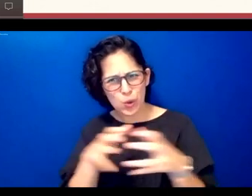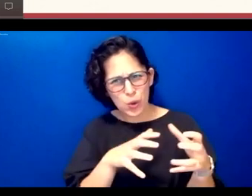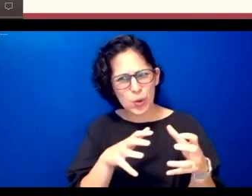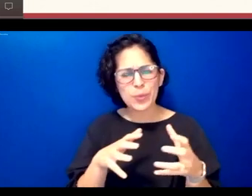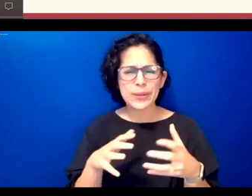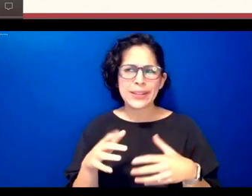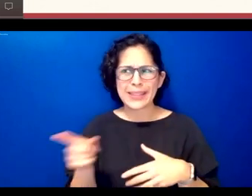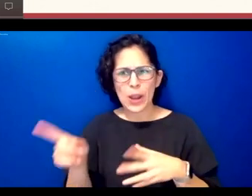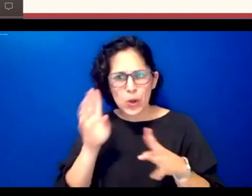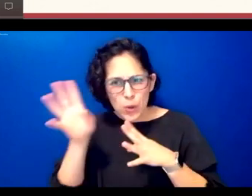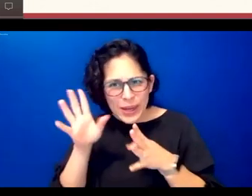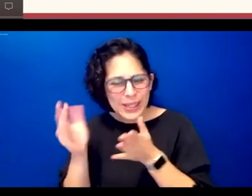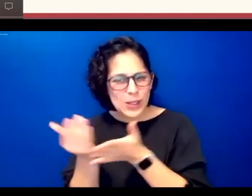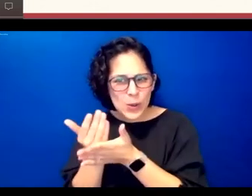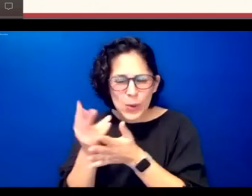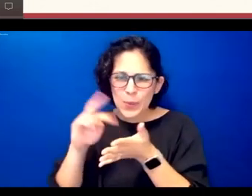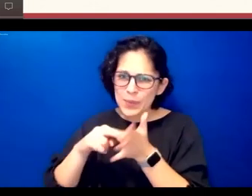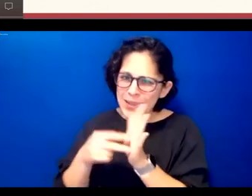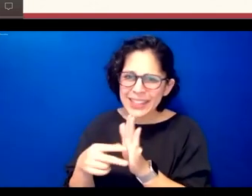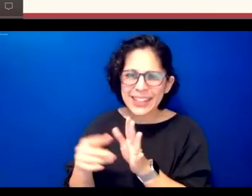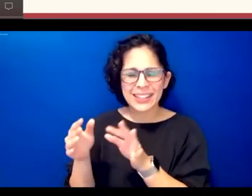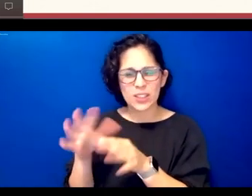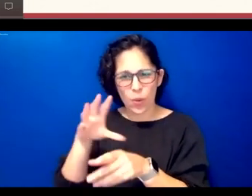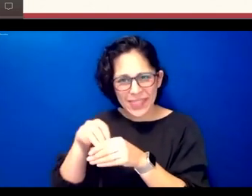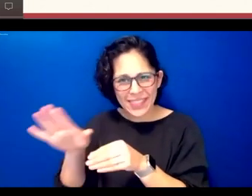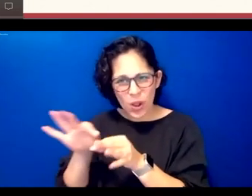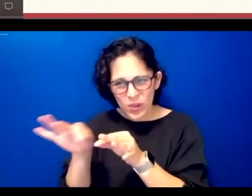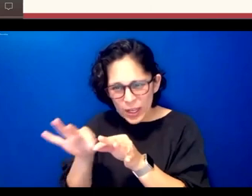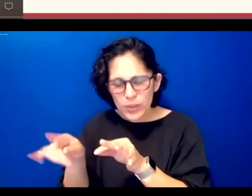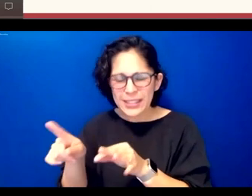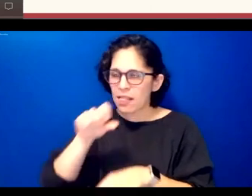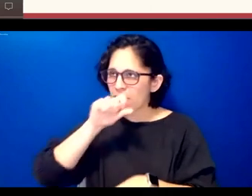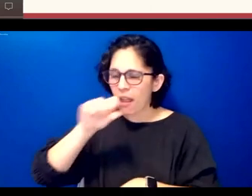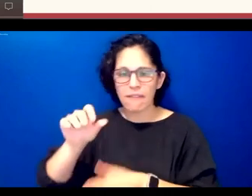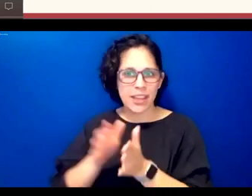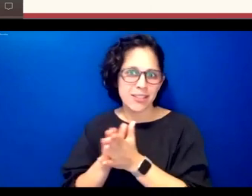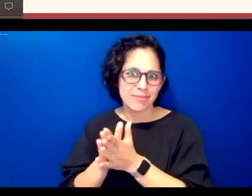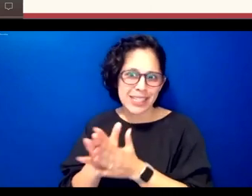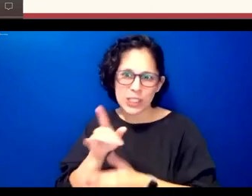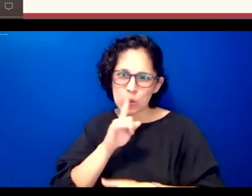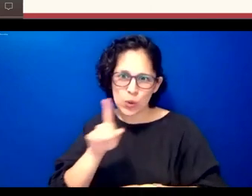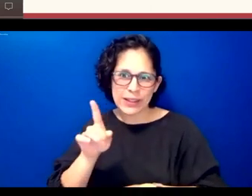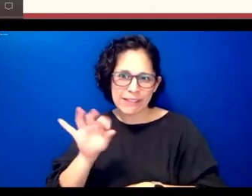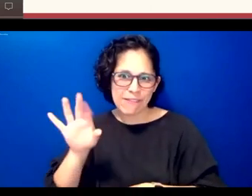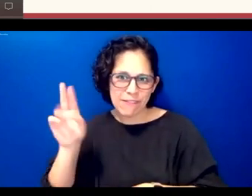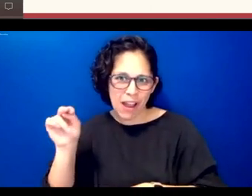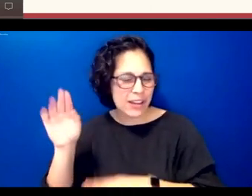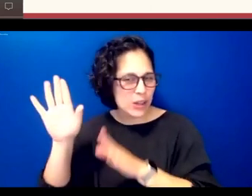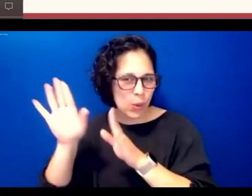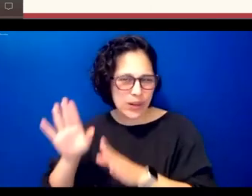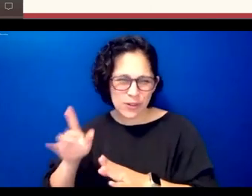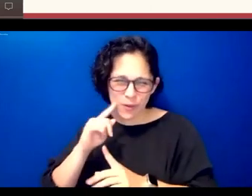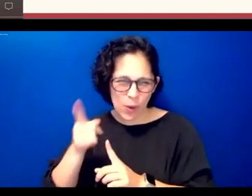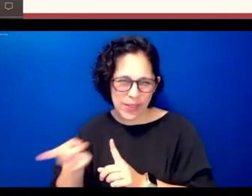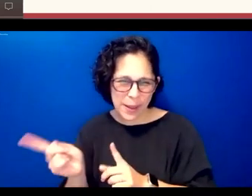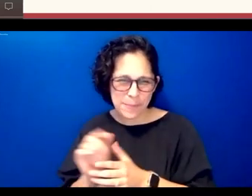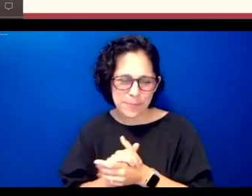creating memes um they're they love it it's it's really very it's wonderful frankly uh